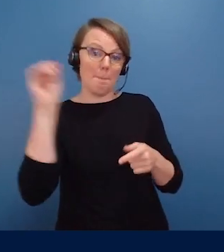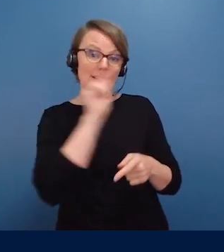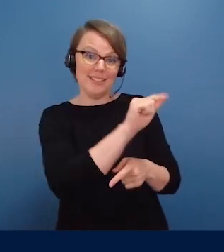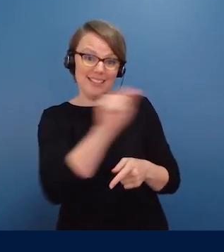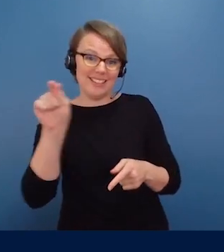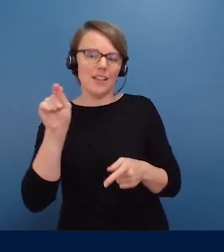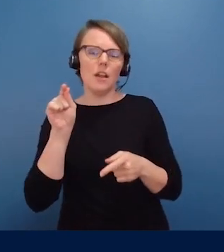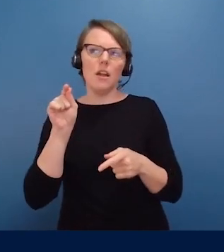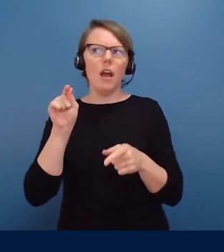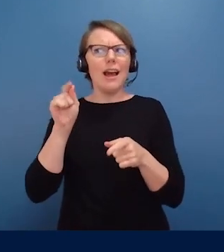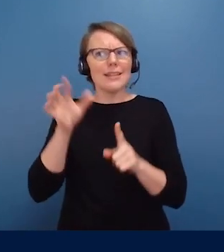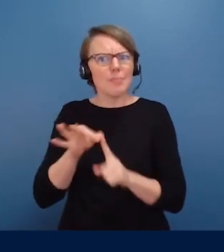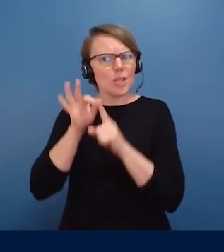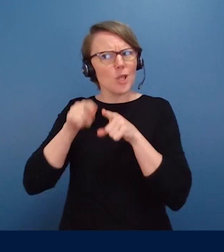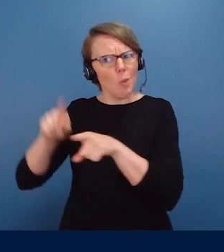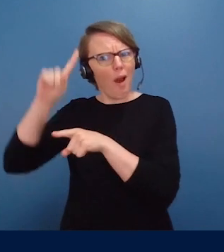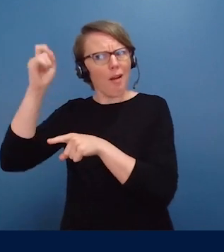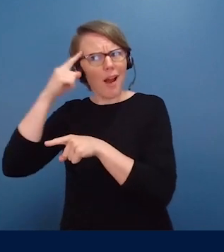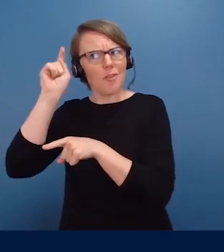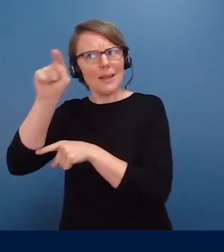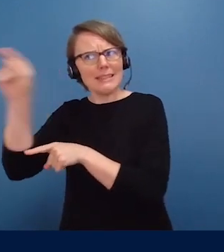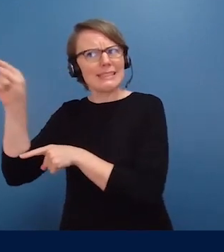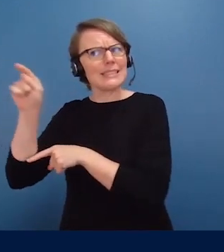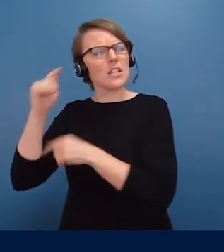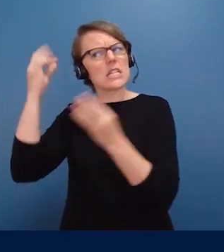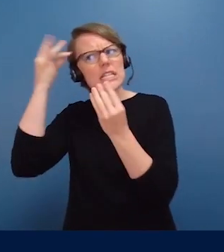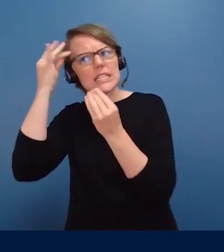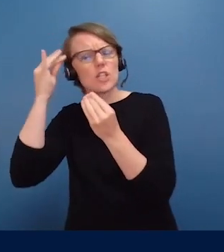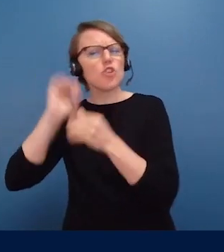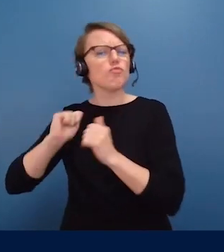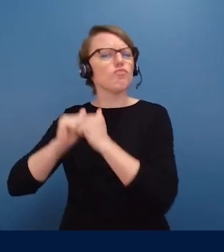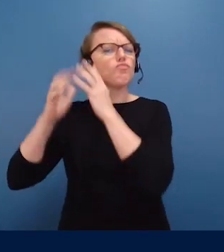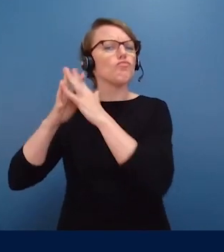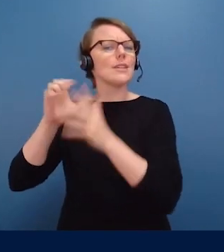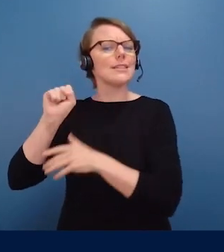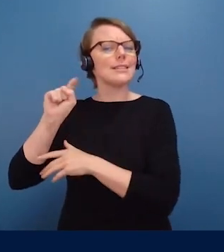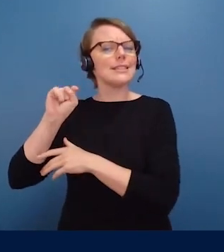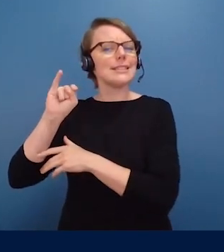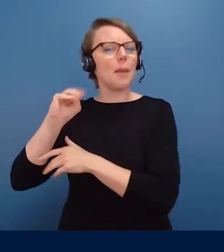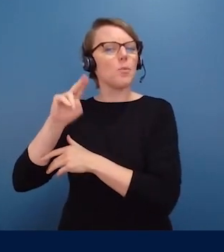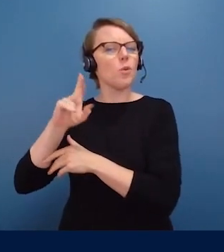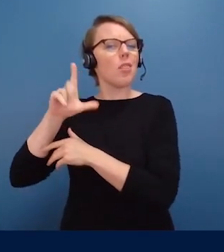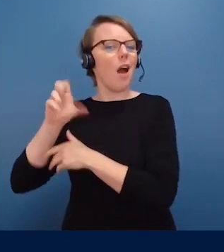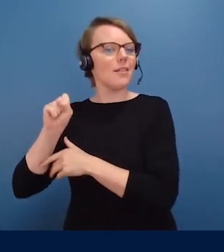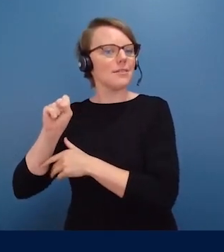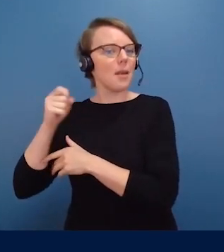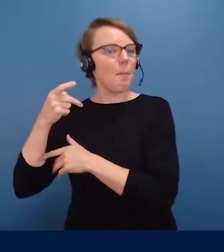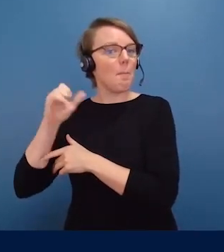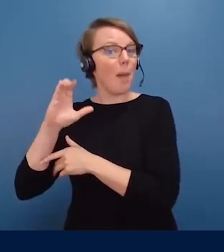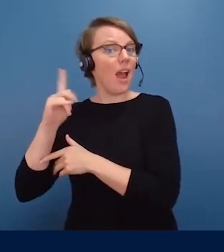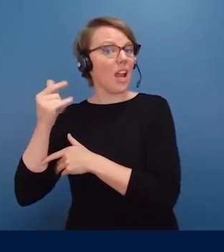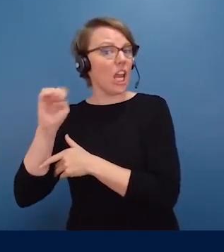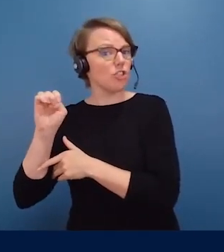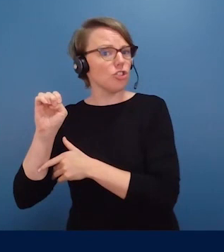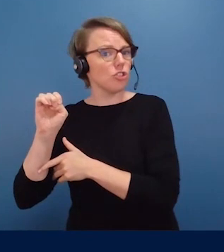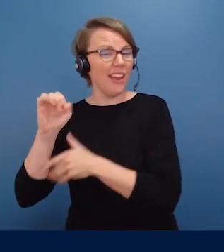This is the time when governments can change that trajectory that we've been living with for 20 years